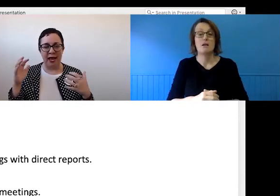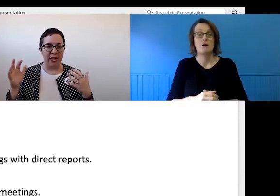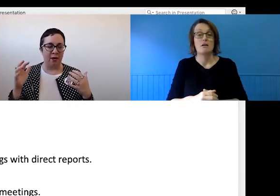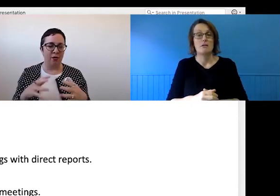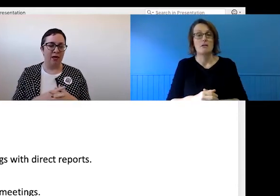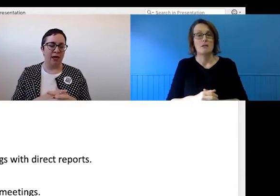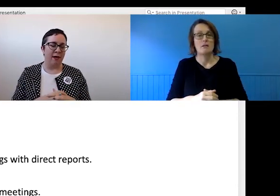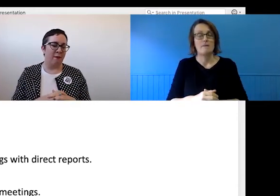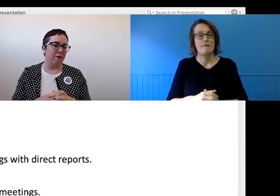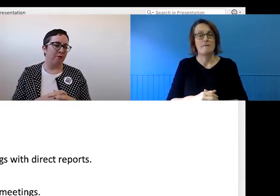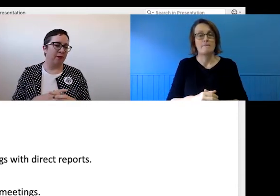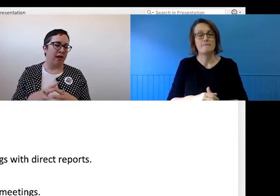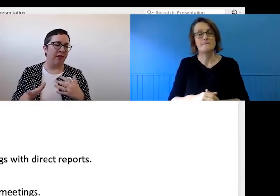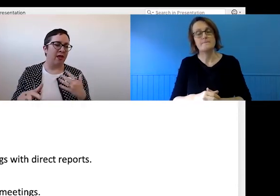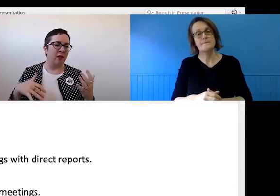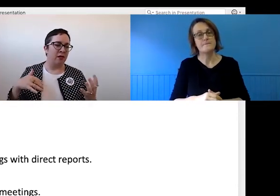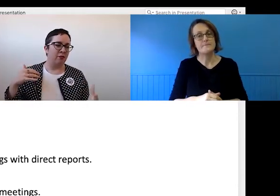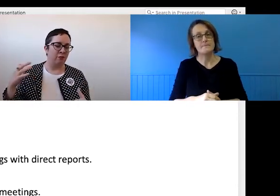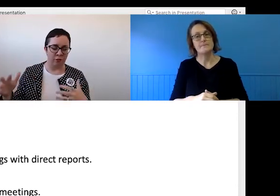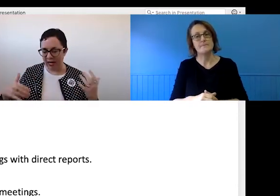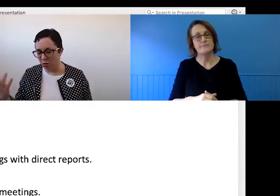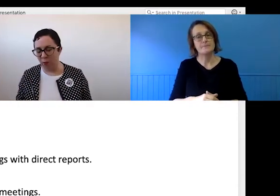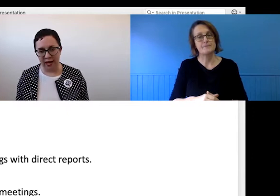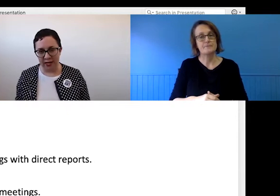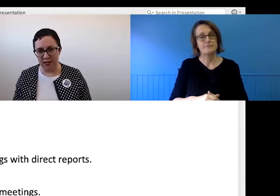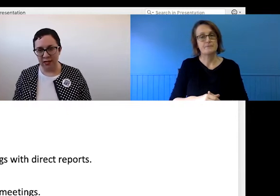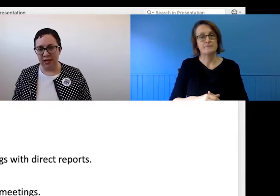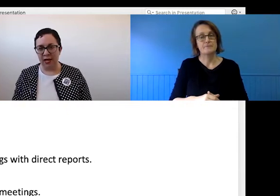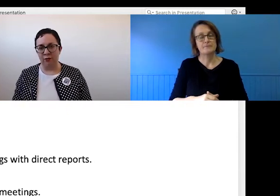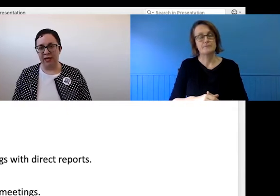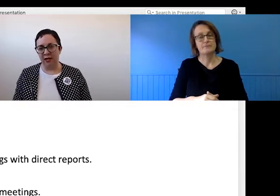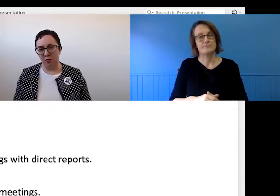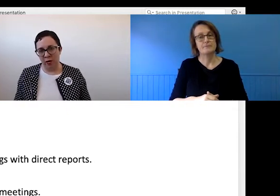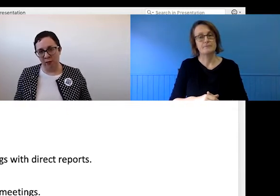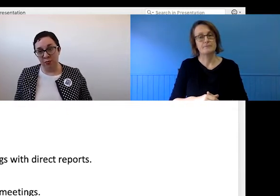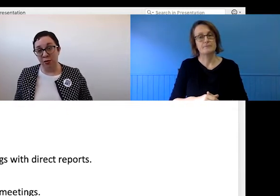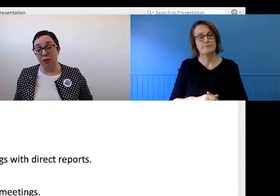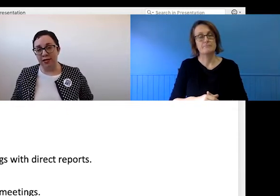how are they going to reincorporate regular one-on-ones with all of